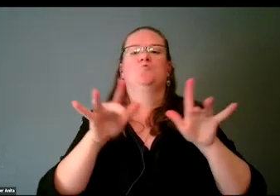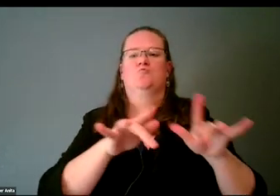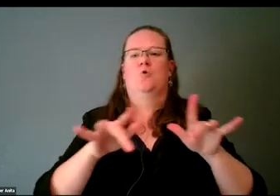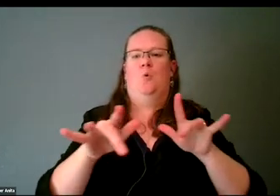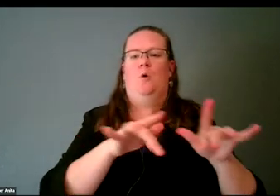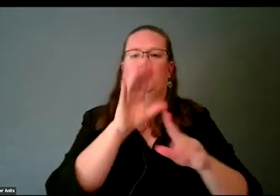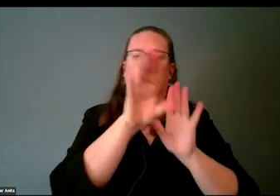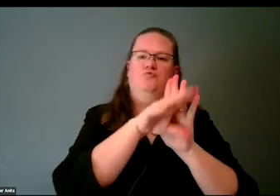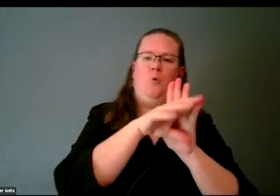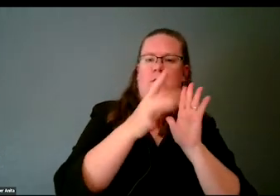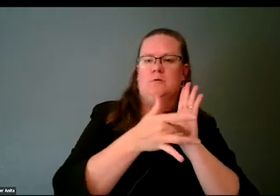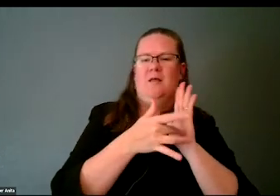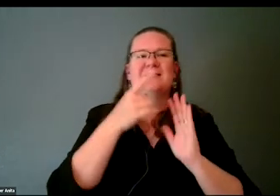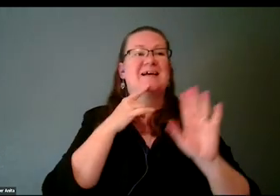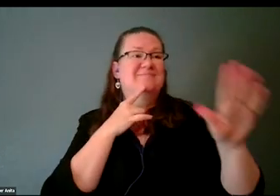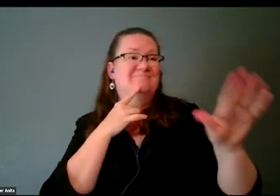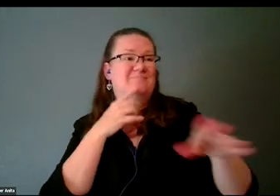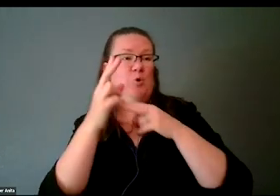"Here is a universal design tip, why don't you make